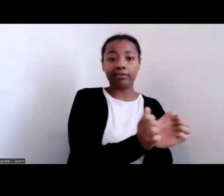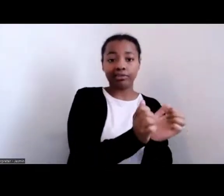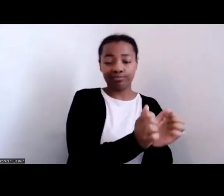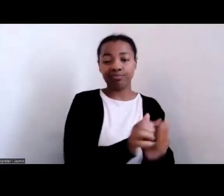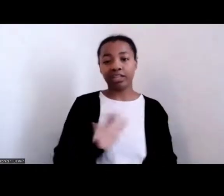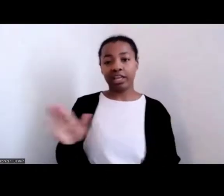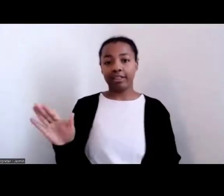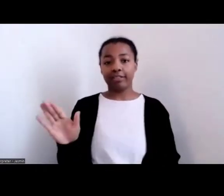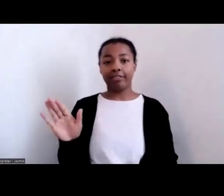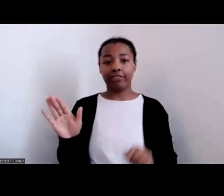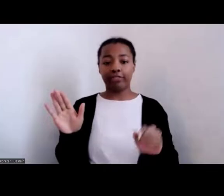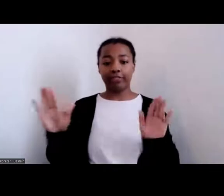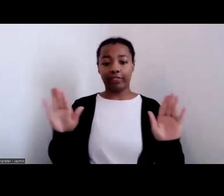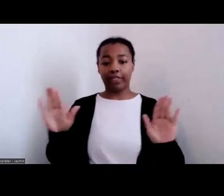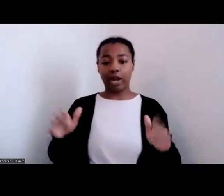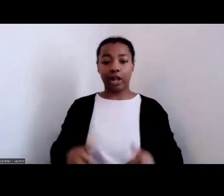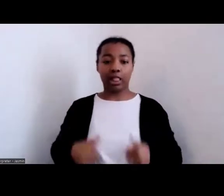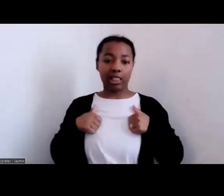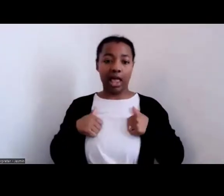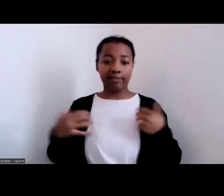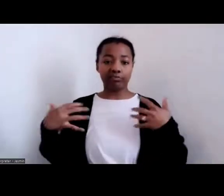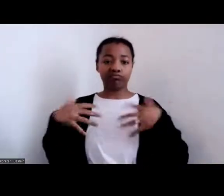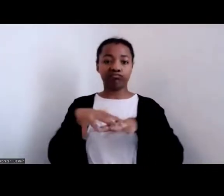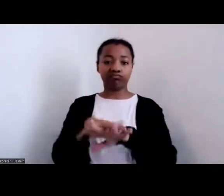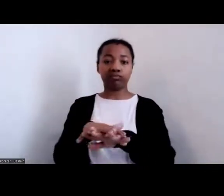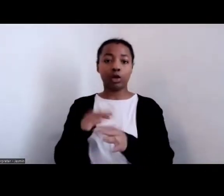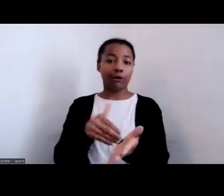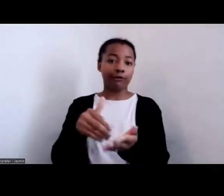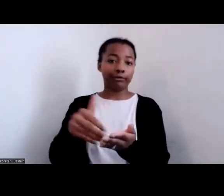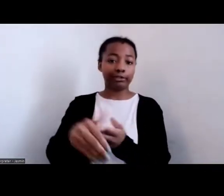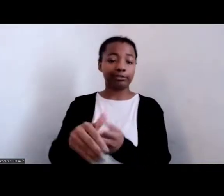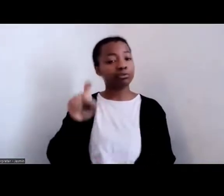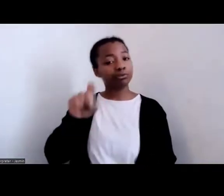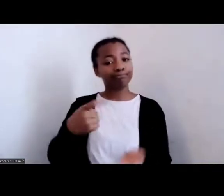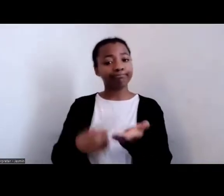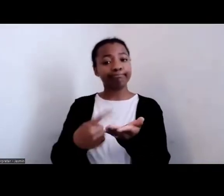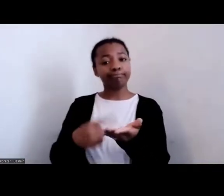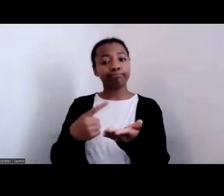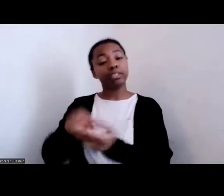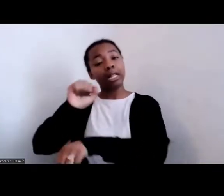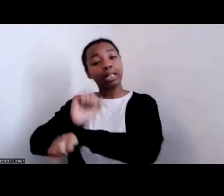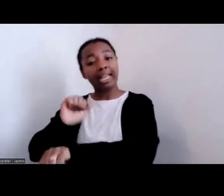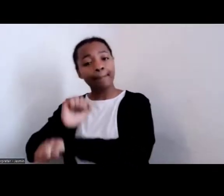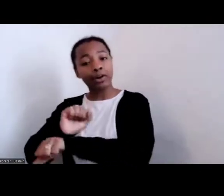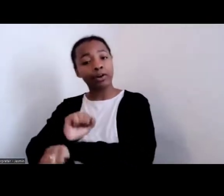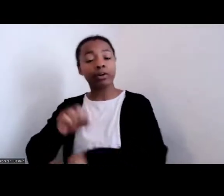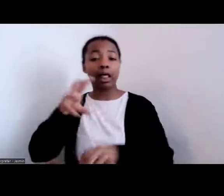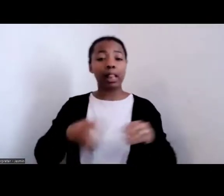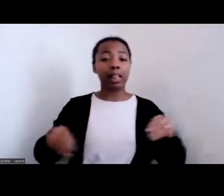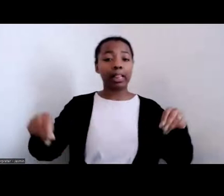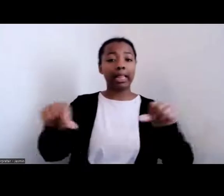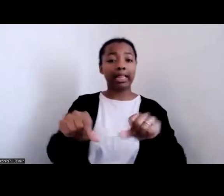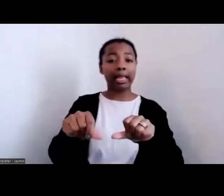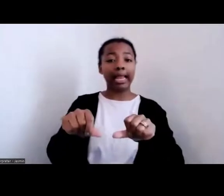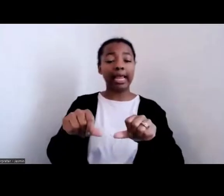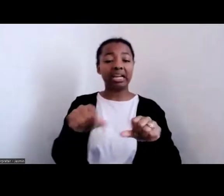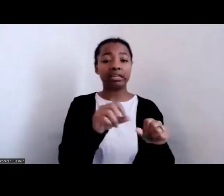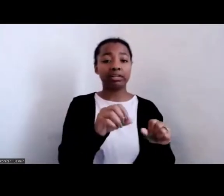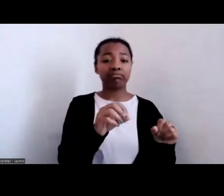fraught with discussions of labor, of land, of brutality, and ingenuity.